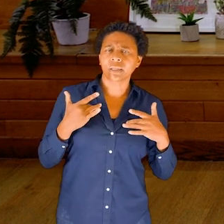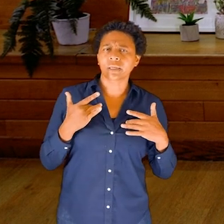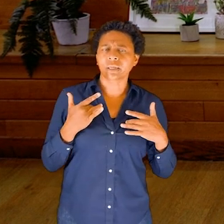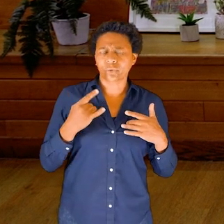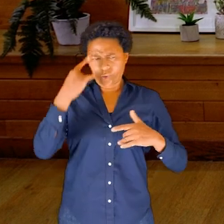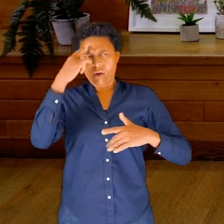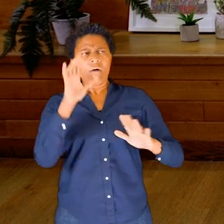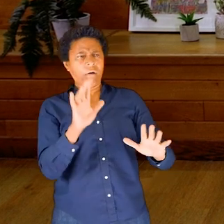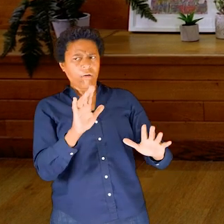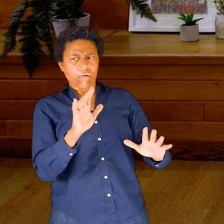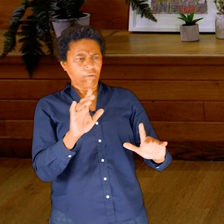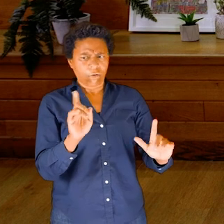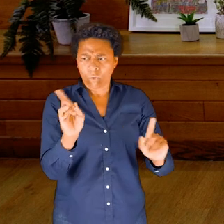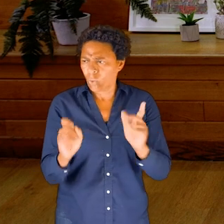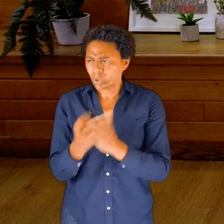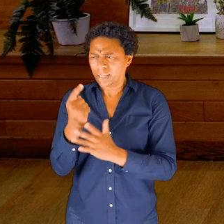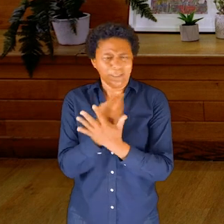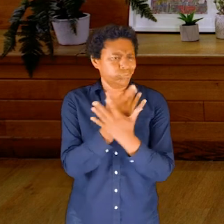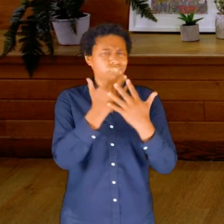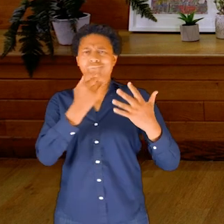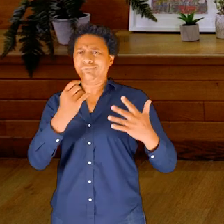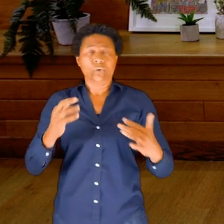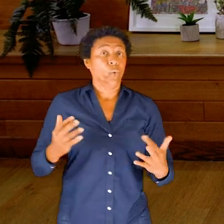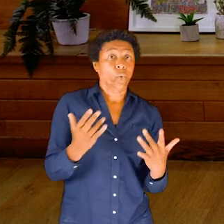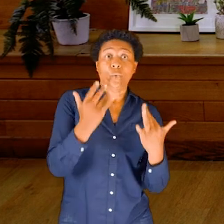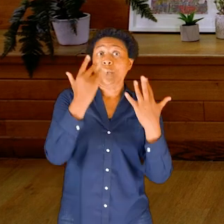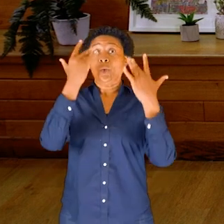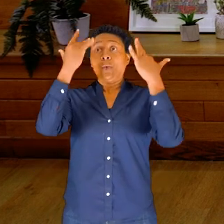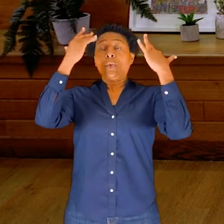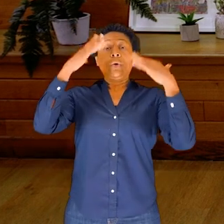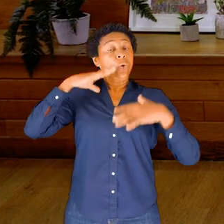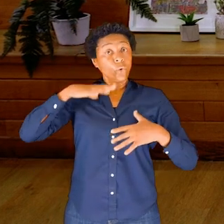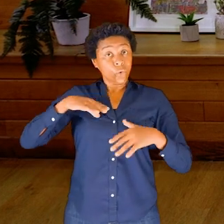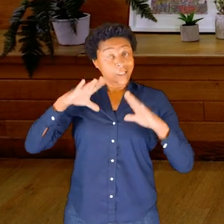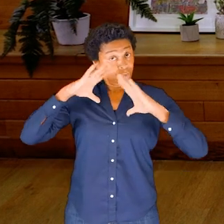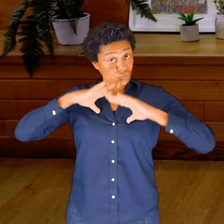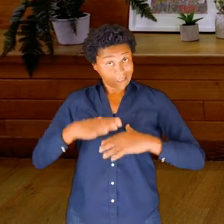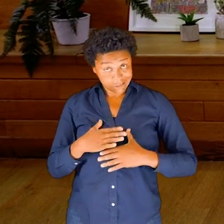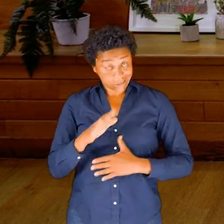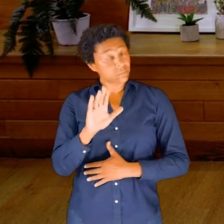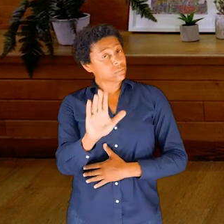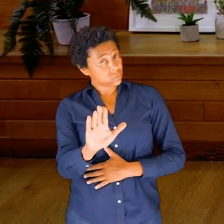So if you feel like a lot is happening and you need a bit of a rest or a time